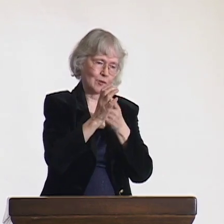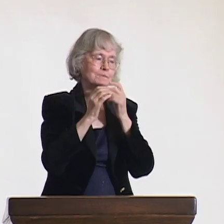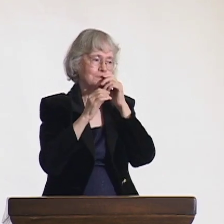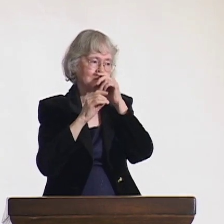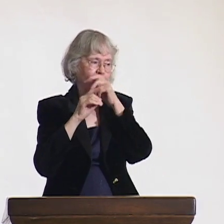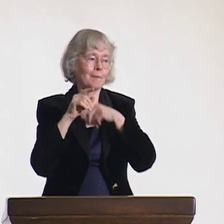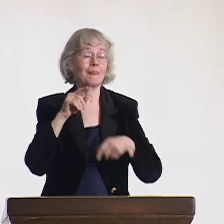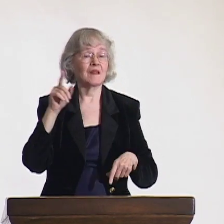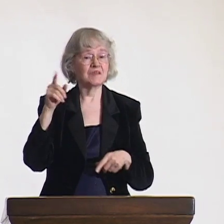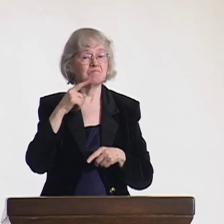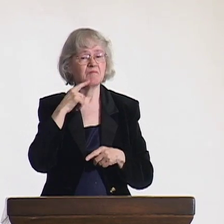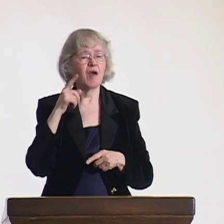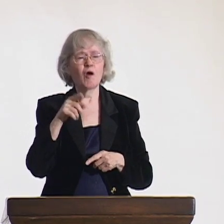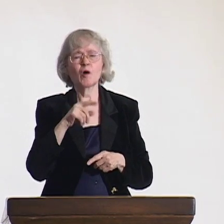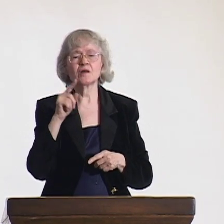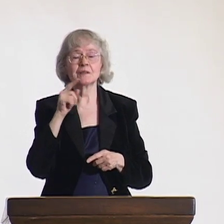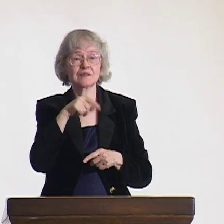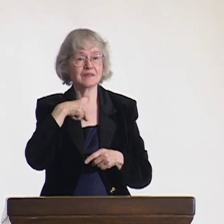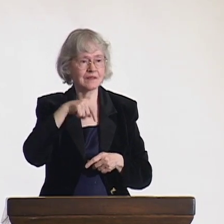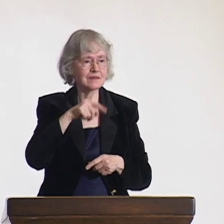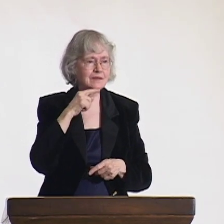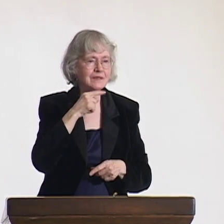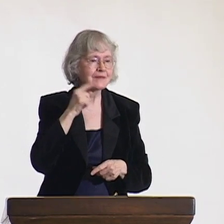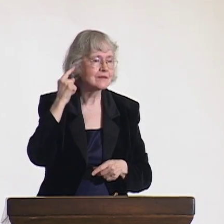There were several deaf members in this tribe, as well.